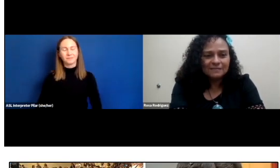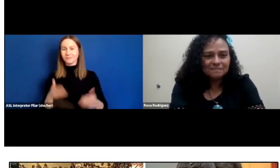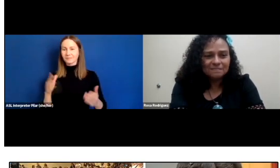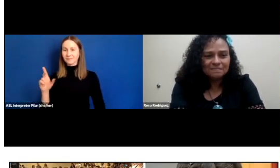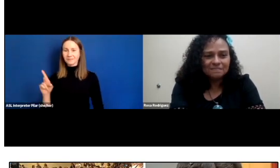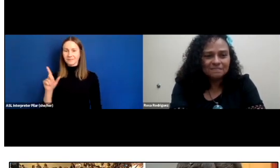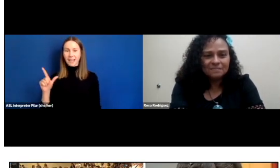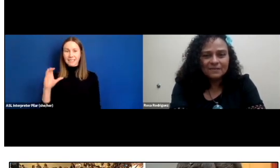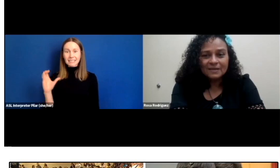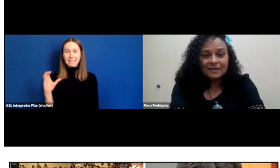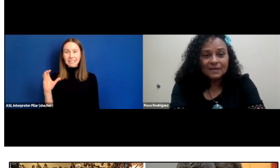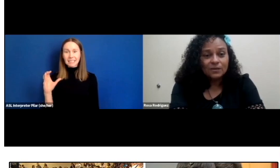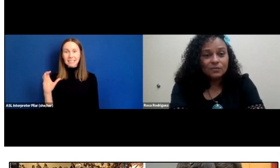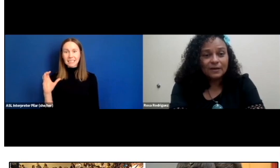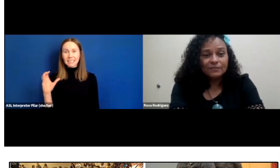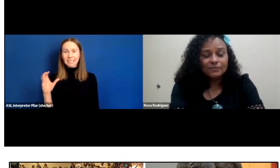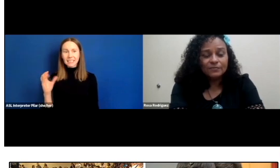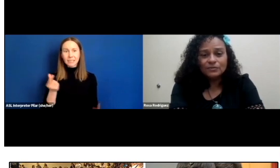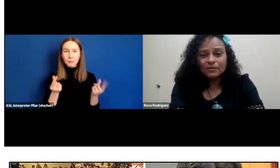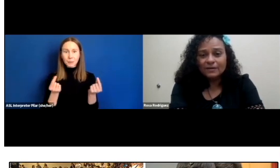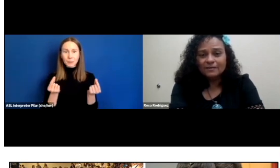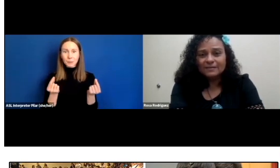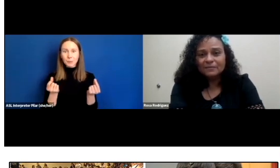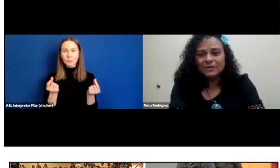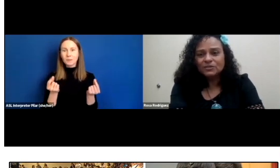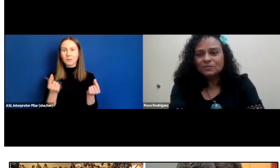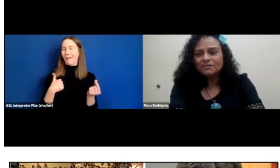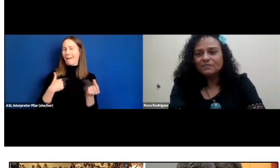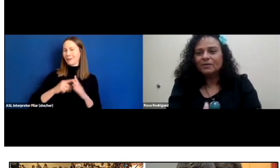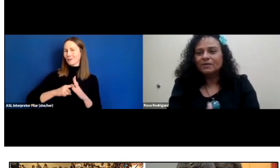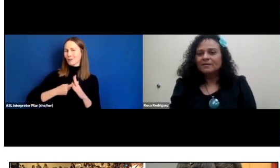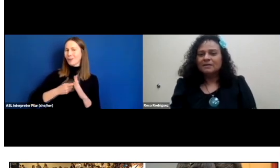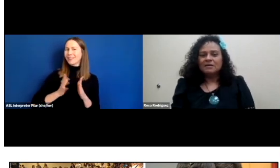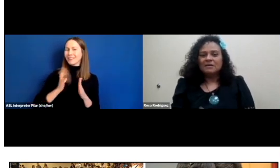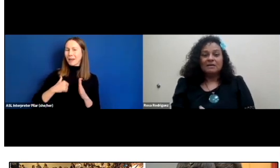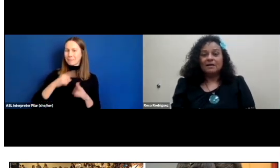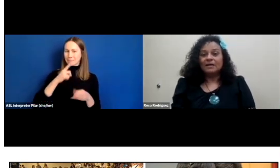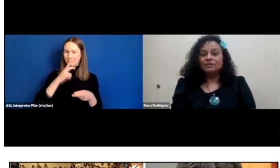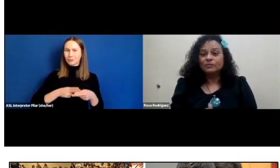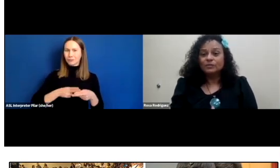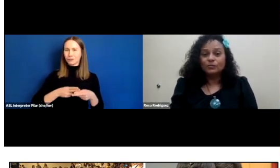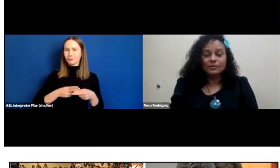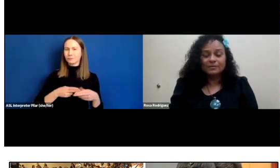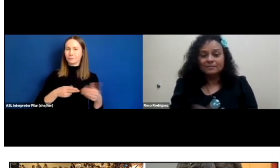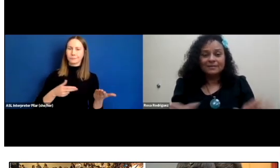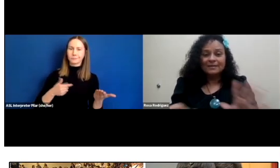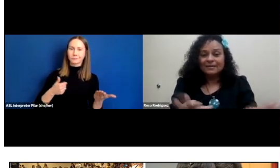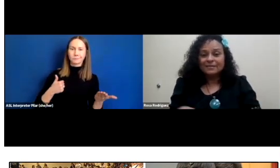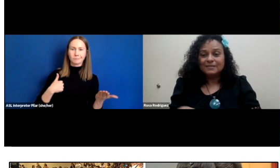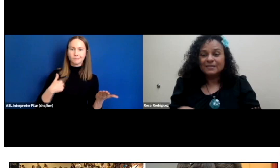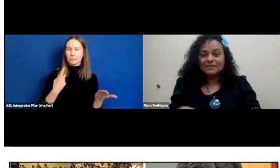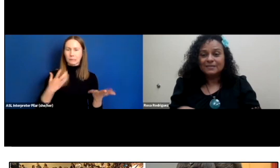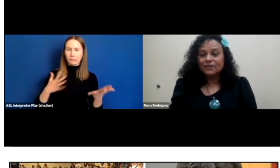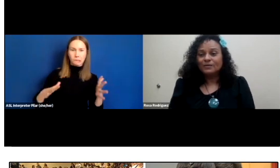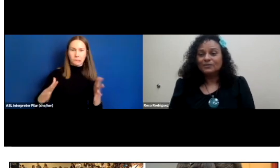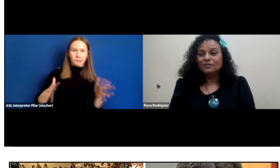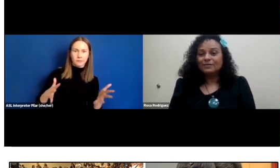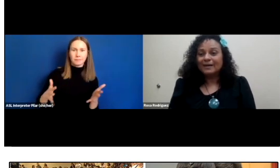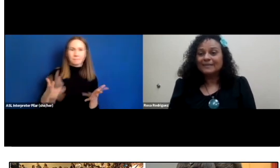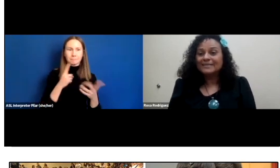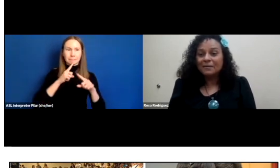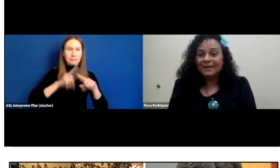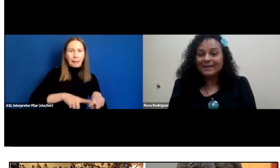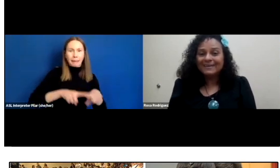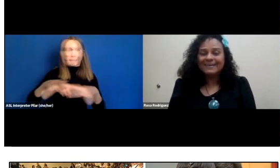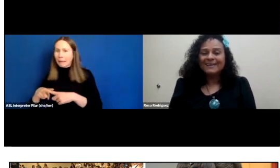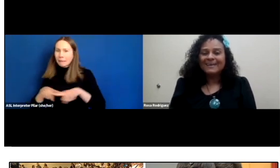When I first started, as I mentioned before, I had to resort, depend on all this academic